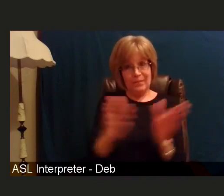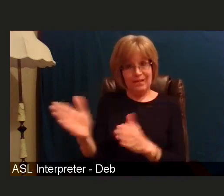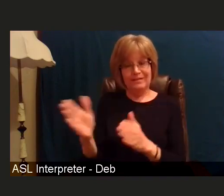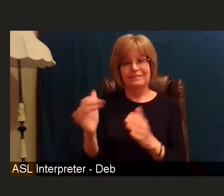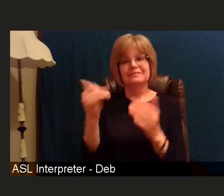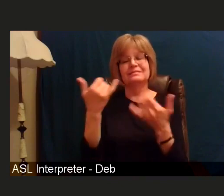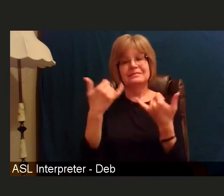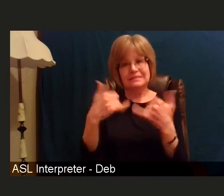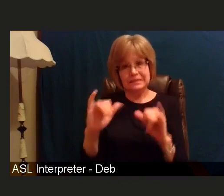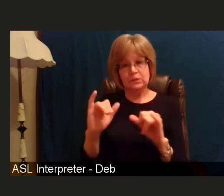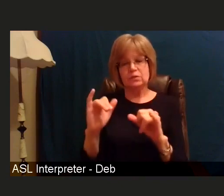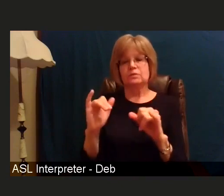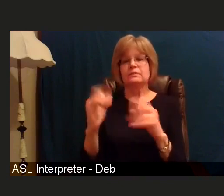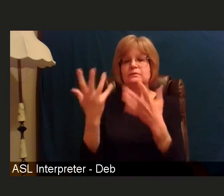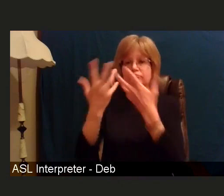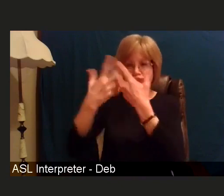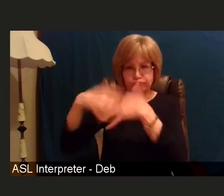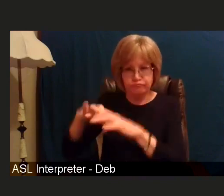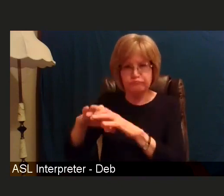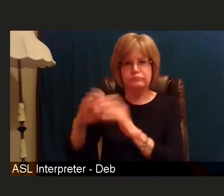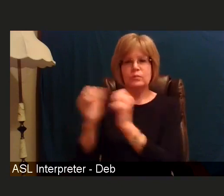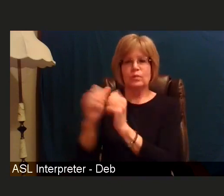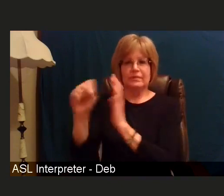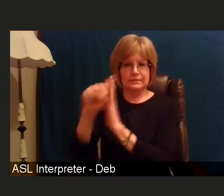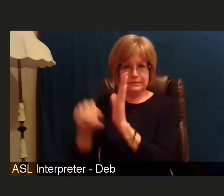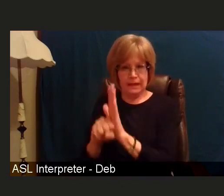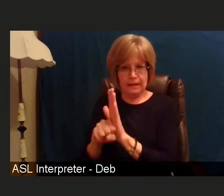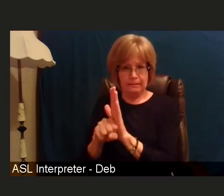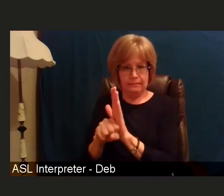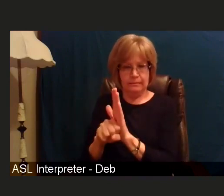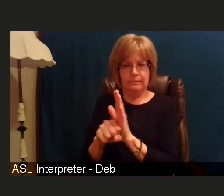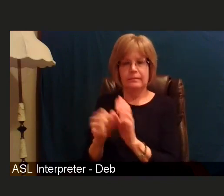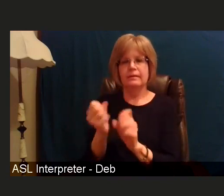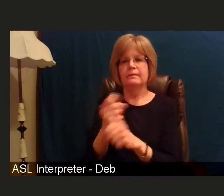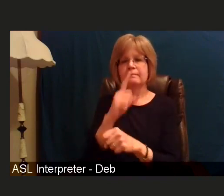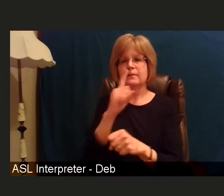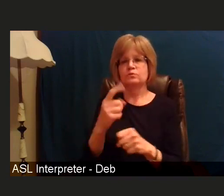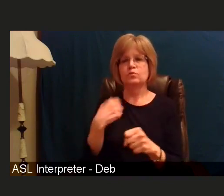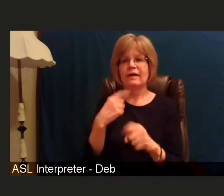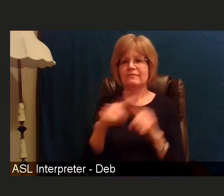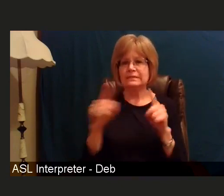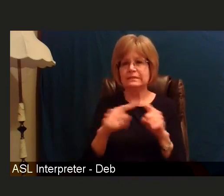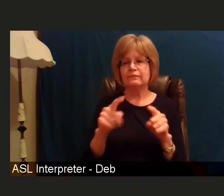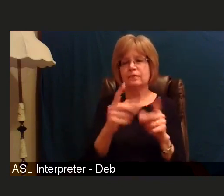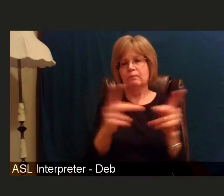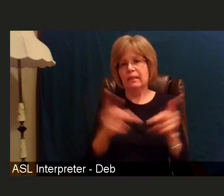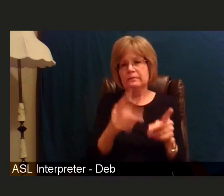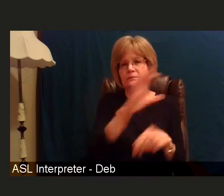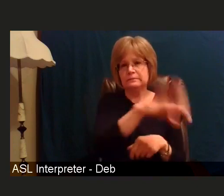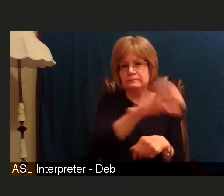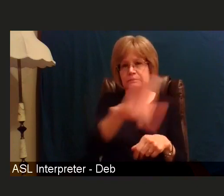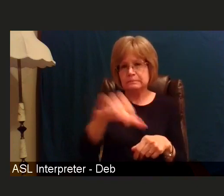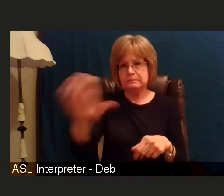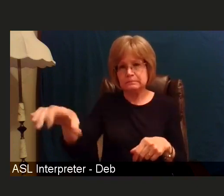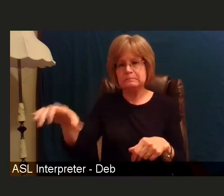with the state to ensure that we have different avenues in different venues for as many people to be vaccinated